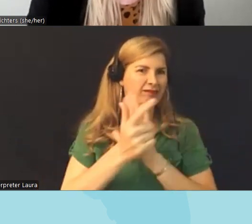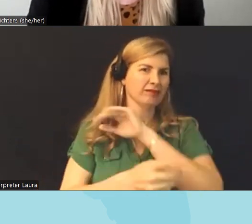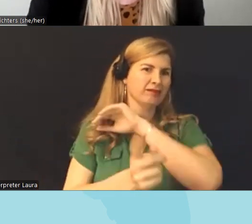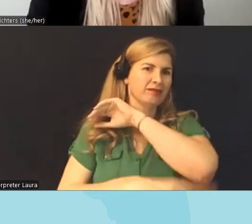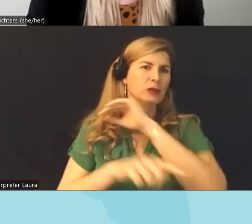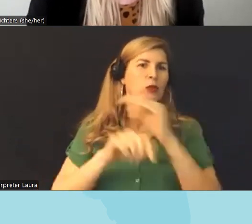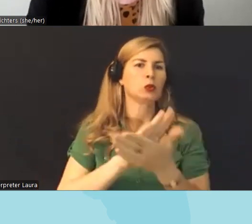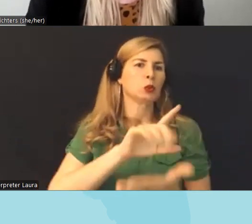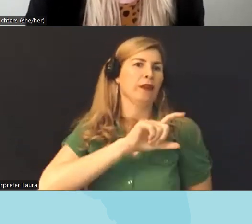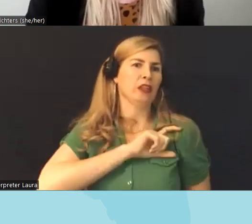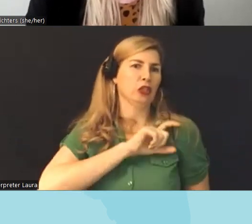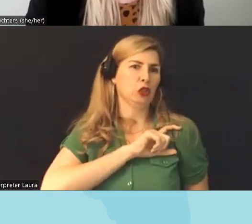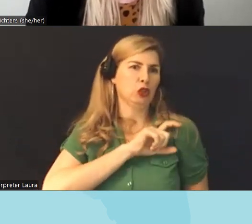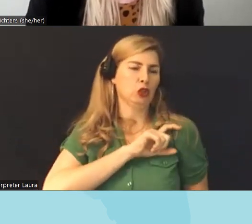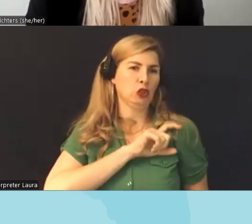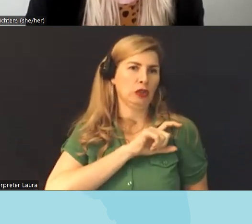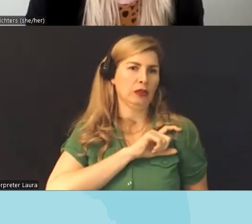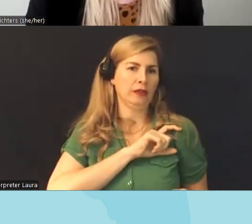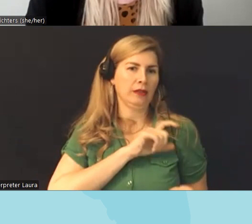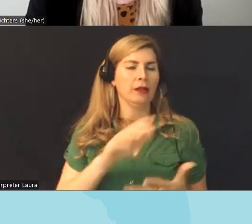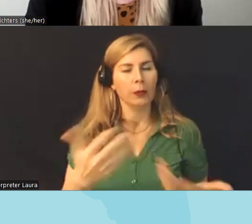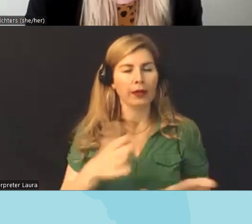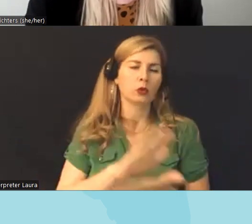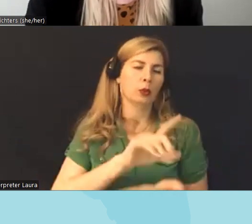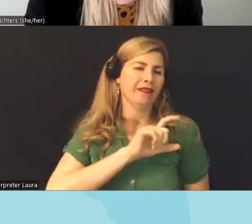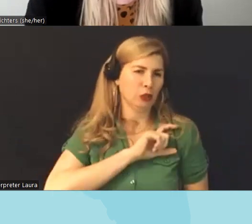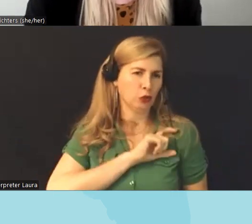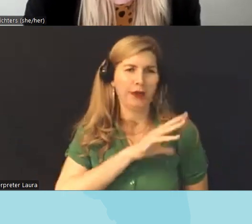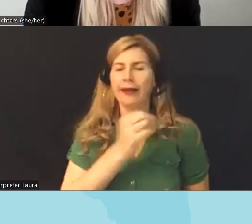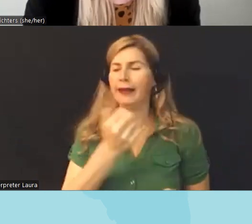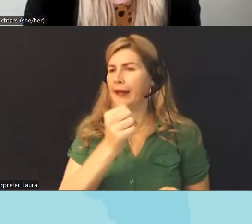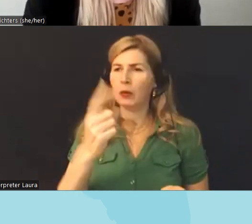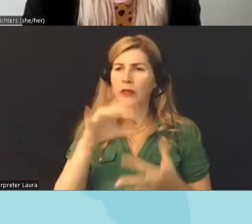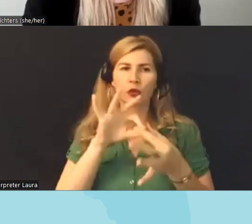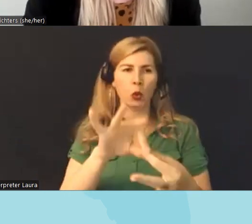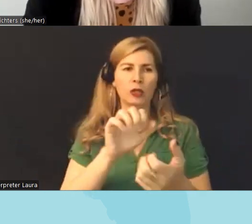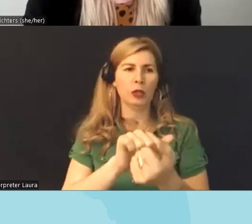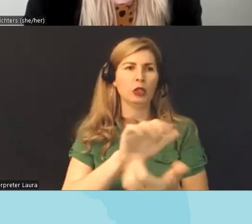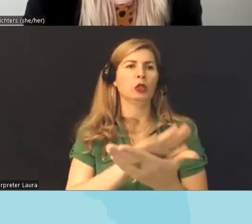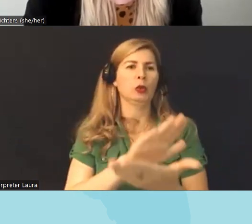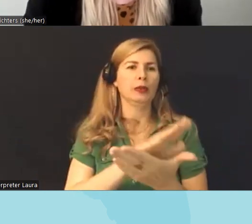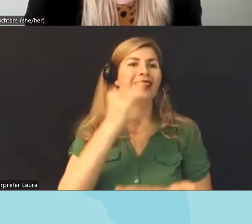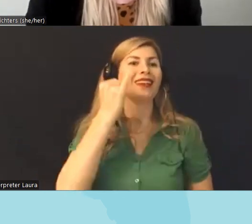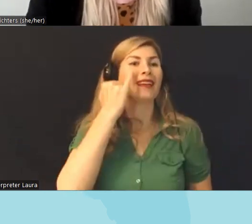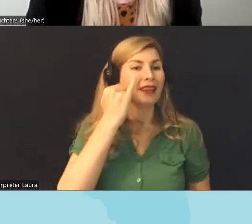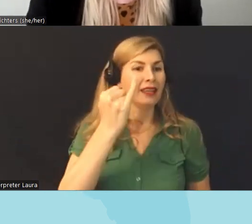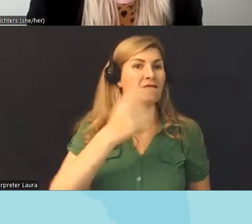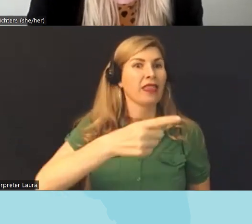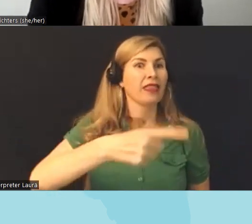they provide well school officials and anyone associated with the school if they provide uh